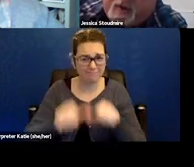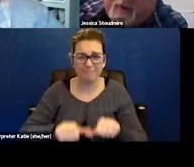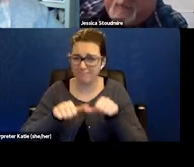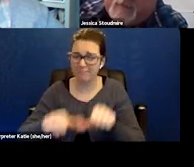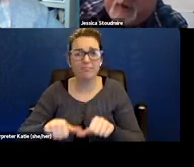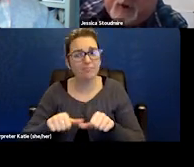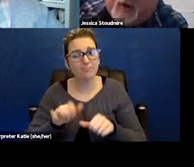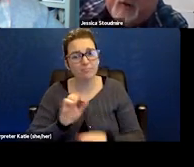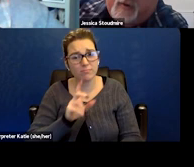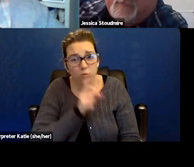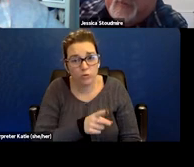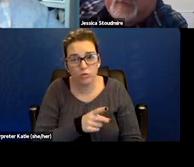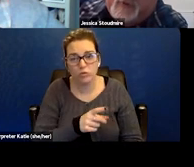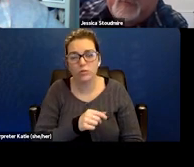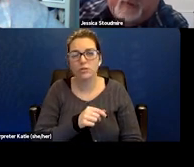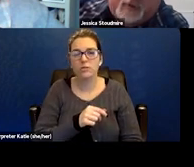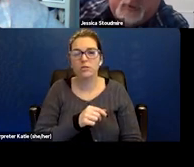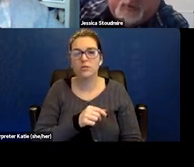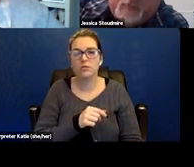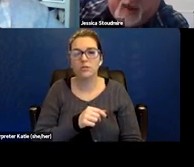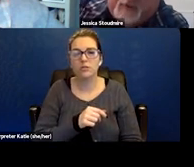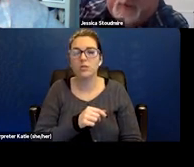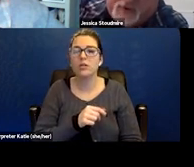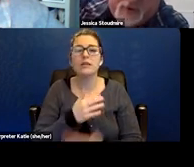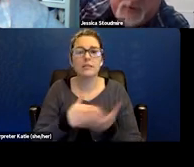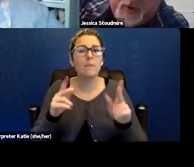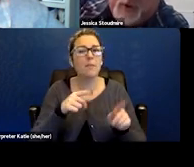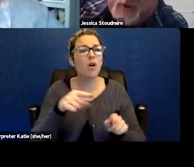but there are a few of us who made it through,